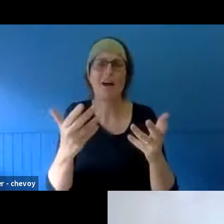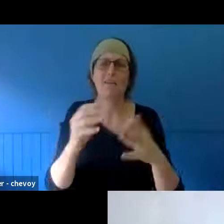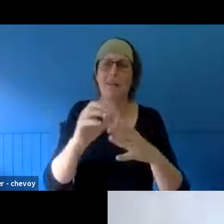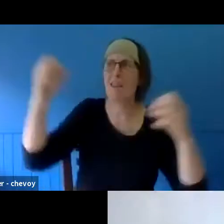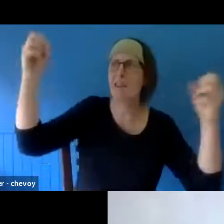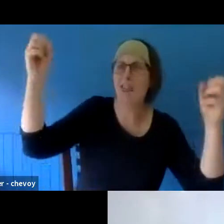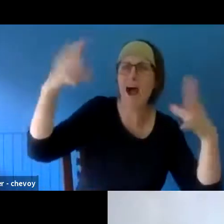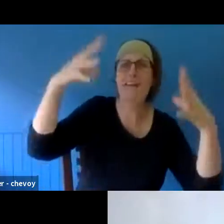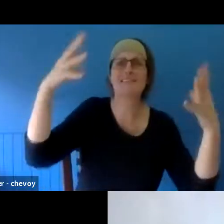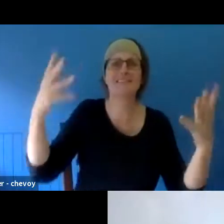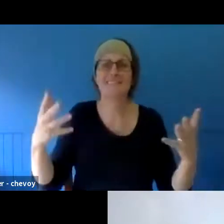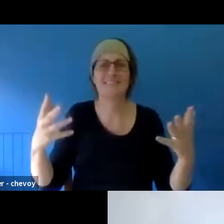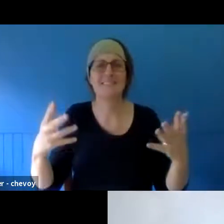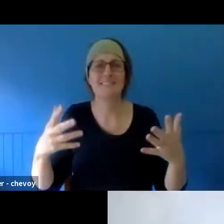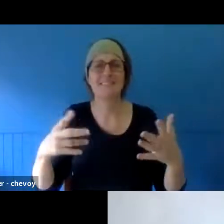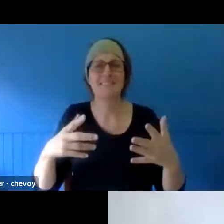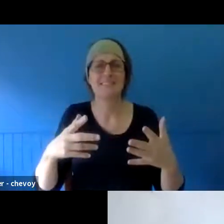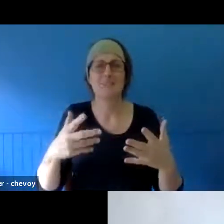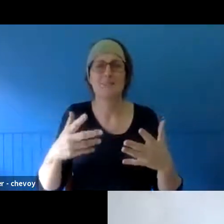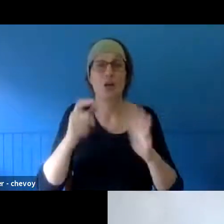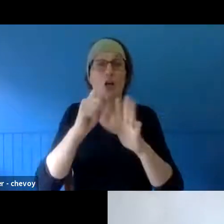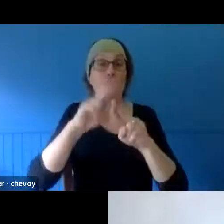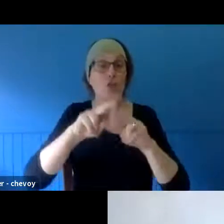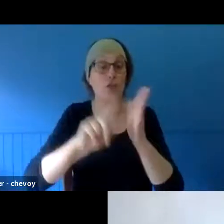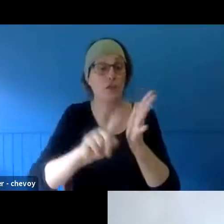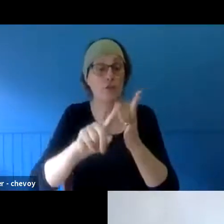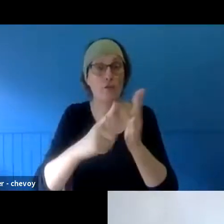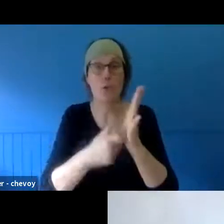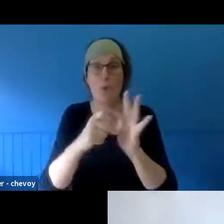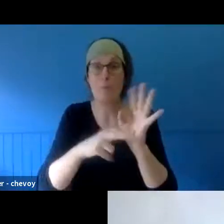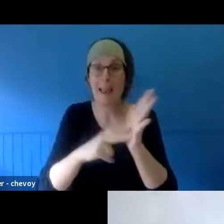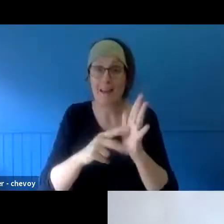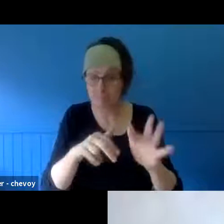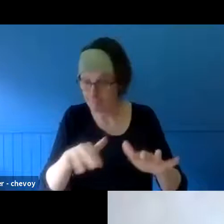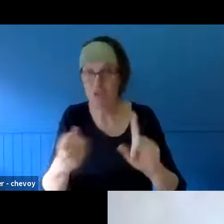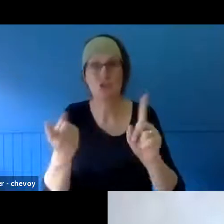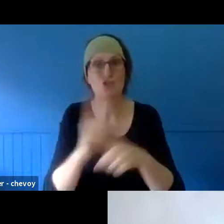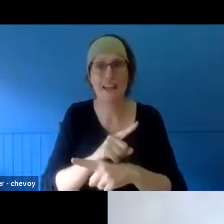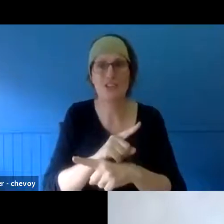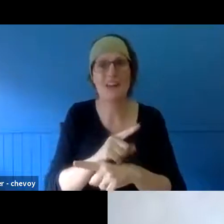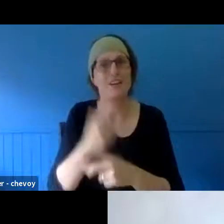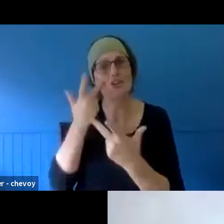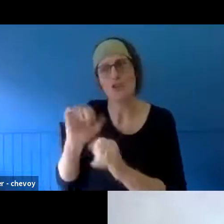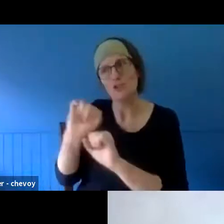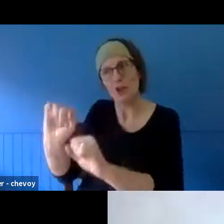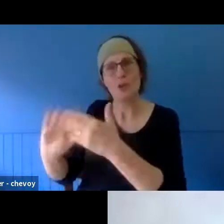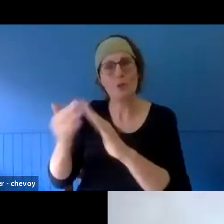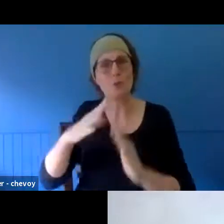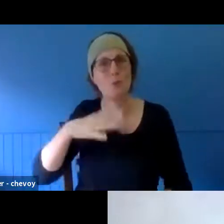The energy of the floor plan changed during the parade. That reflected the energy of the community at the time. One year, it was spiralling